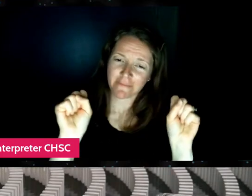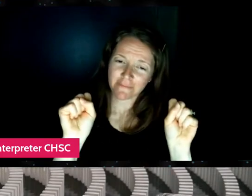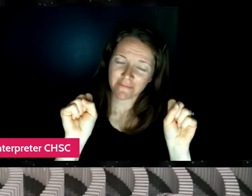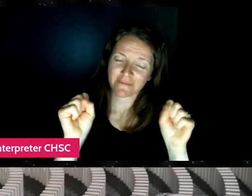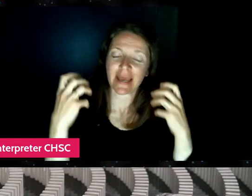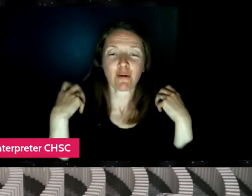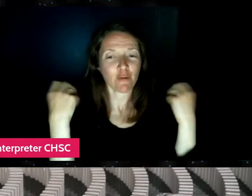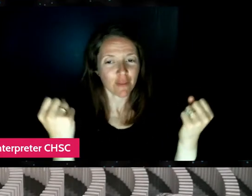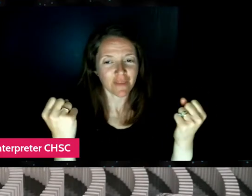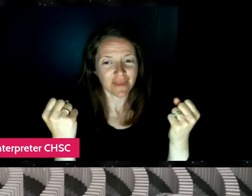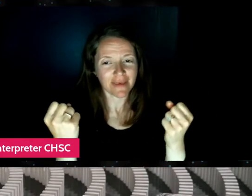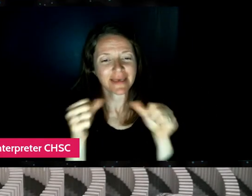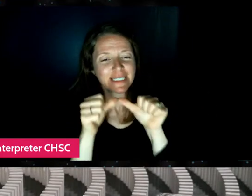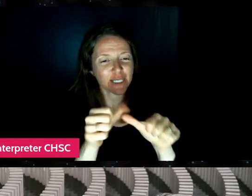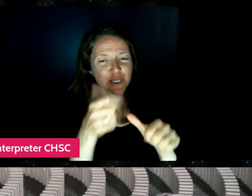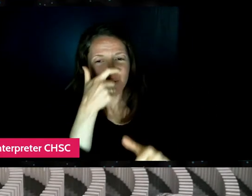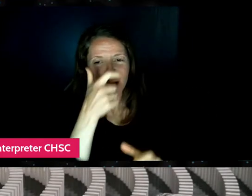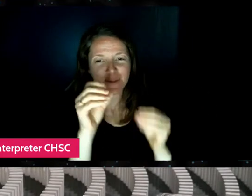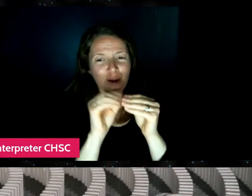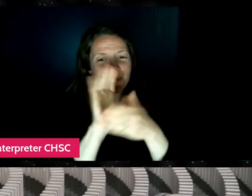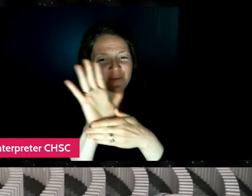Keep watching those films and we'll see you next time.